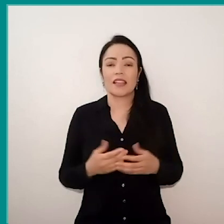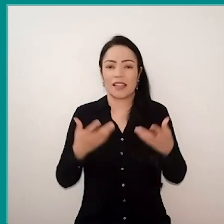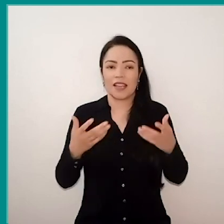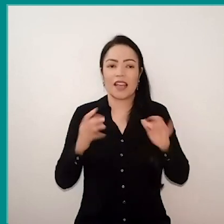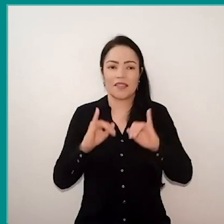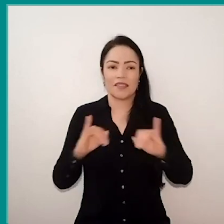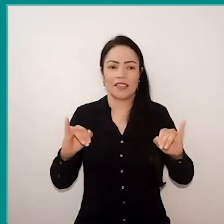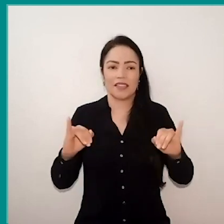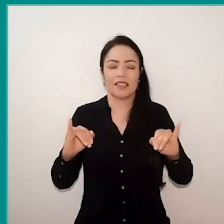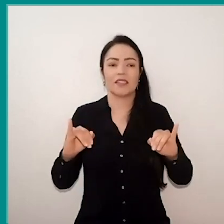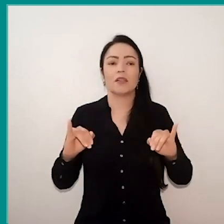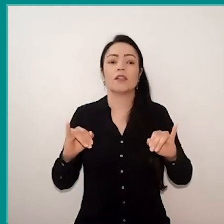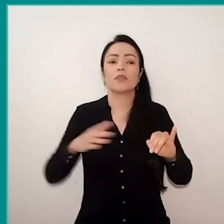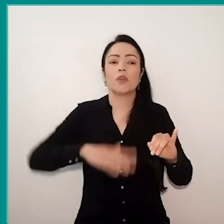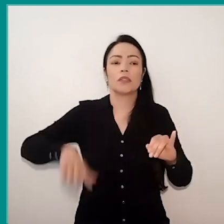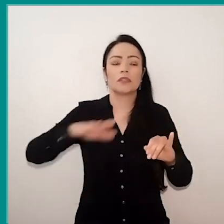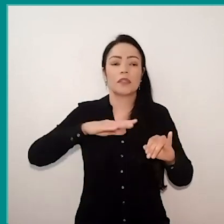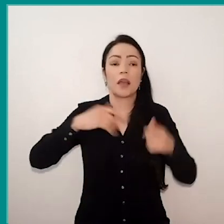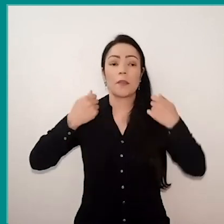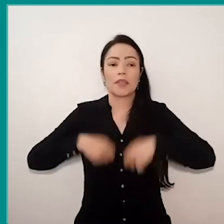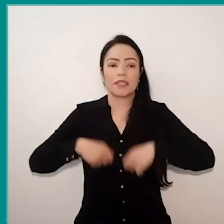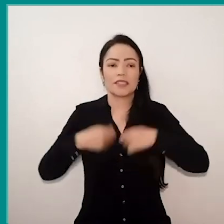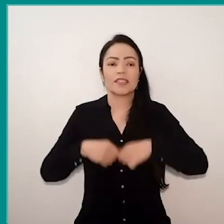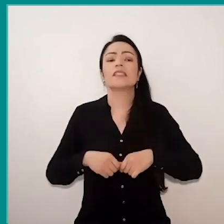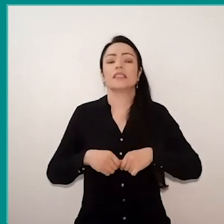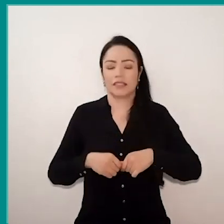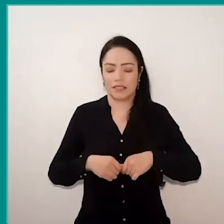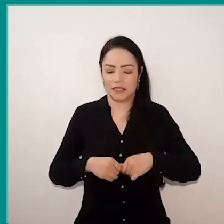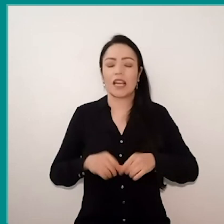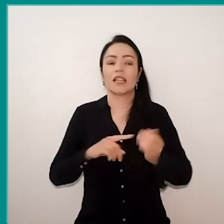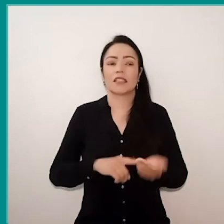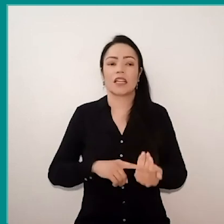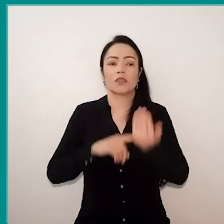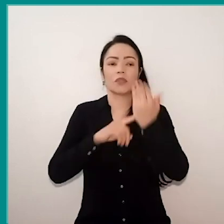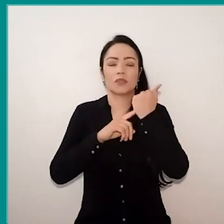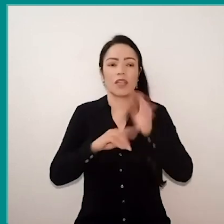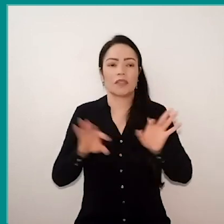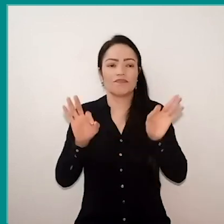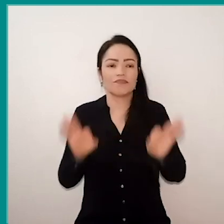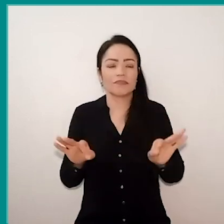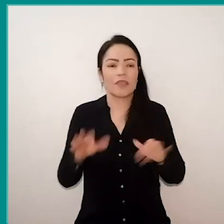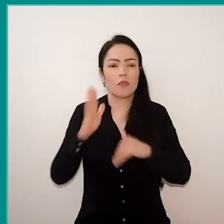that we need, yes, of this technology, we do need this teacher training.